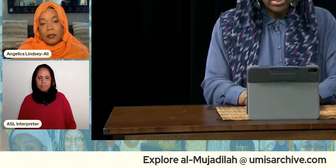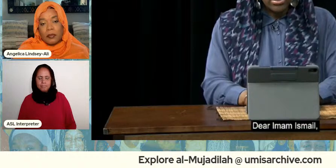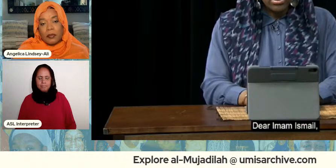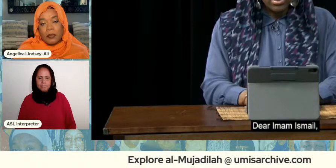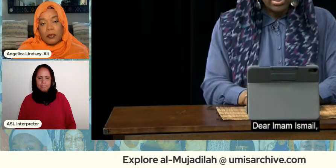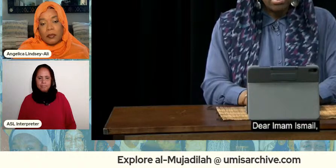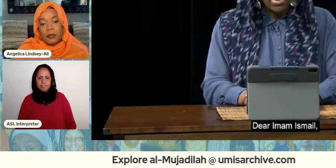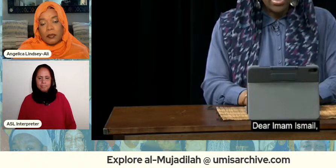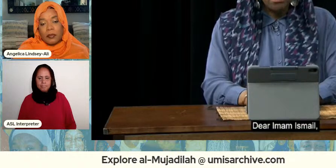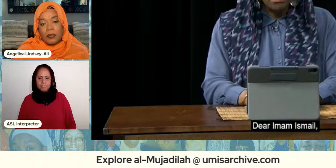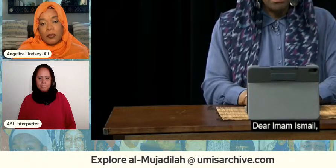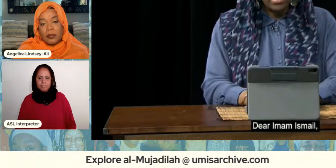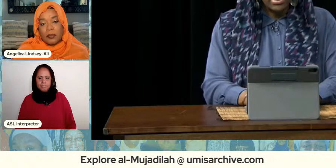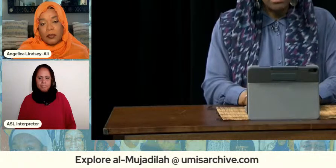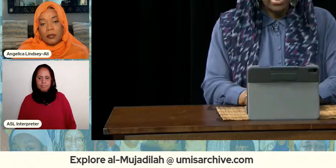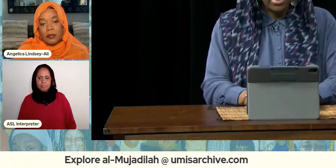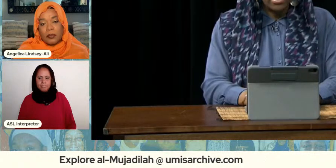dear imam ismael